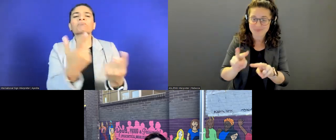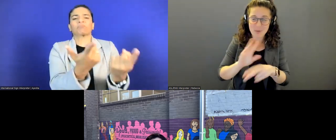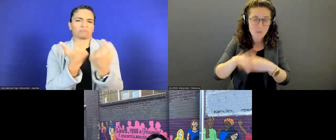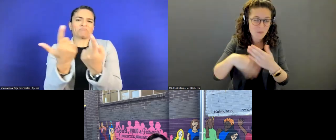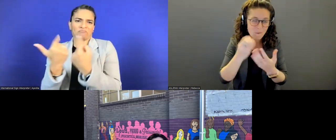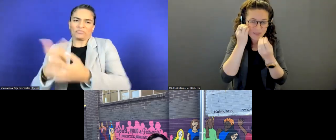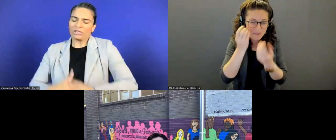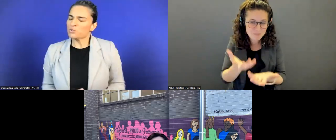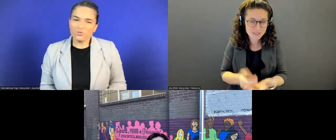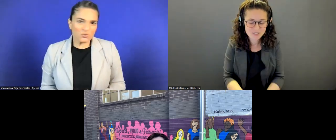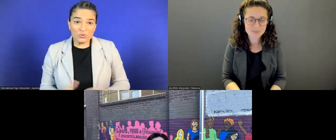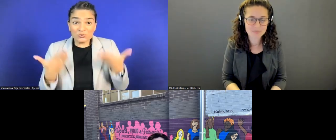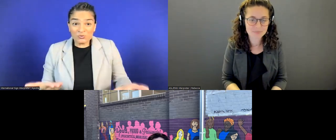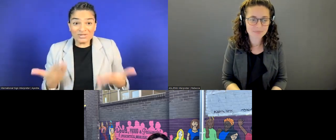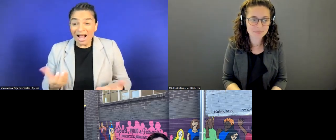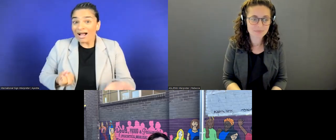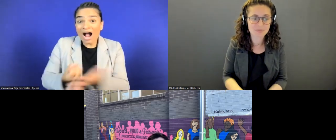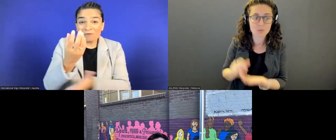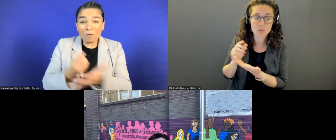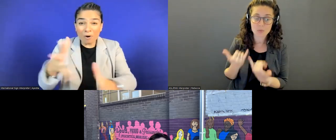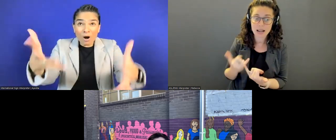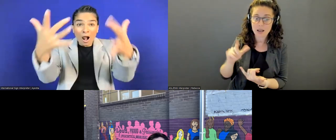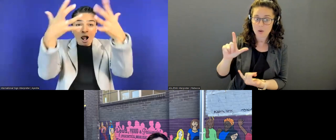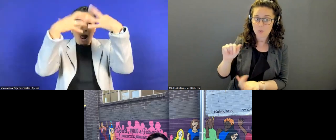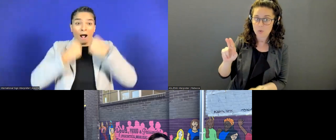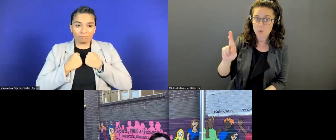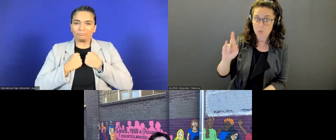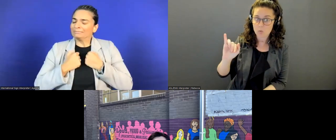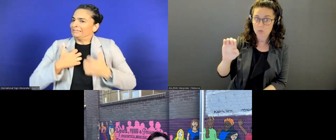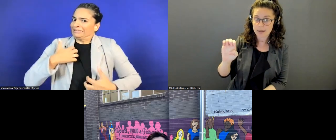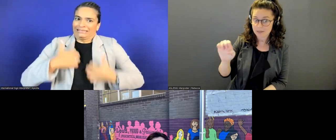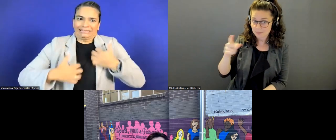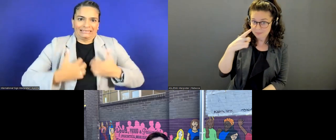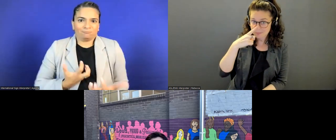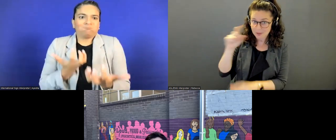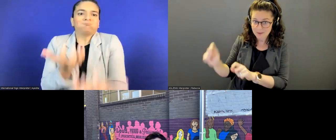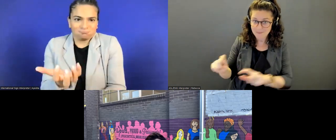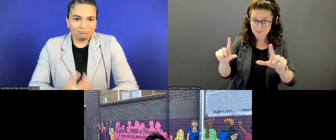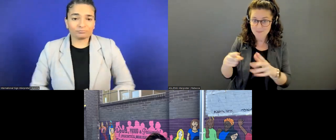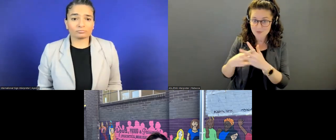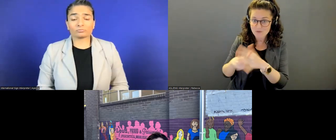So my colleague Laurie, if you can go ahead and bring up our video.